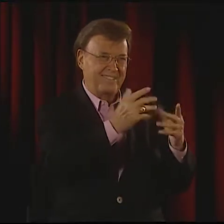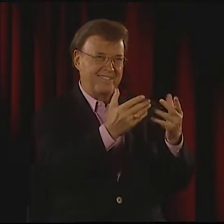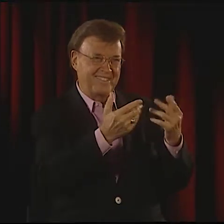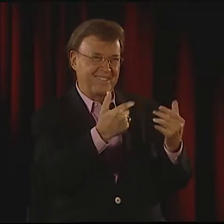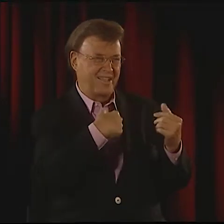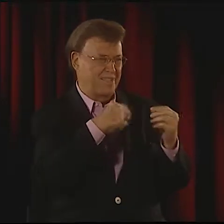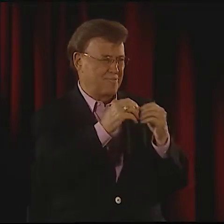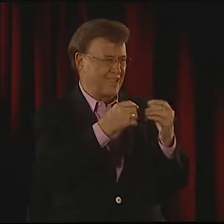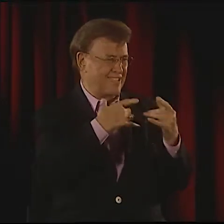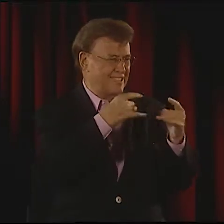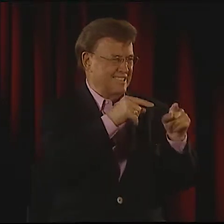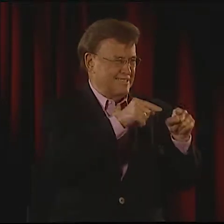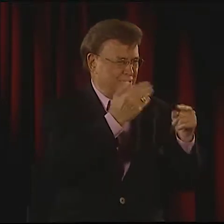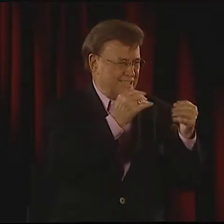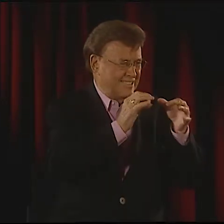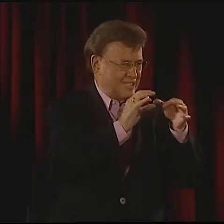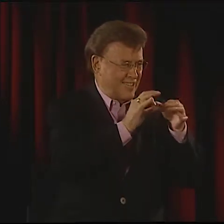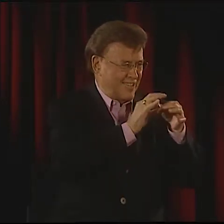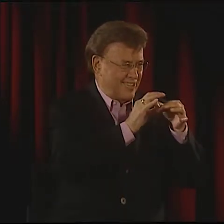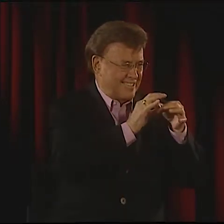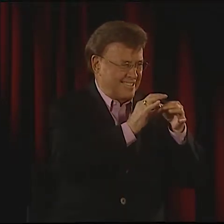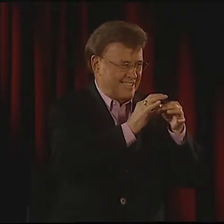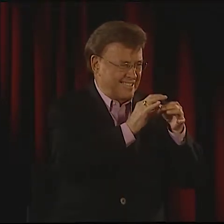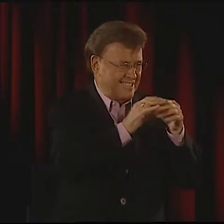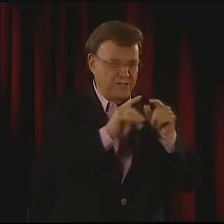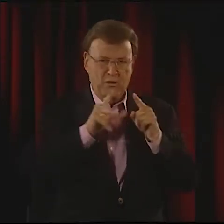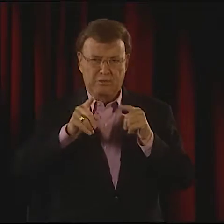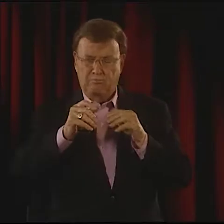SHE COULD RELATE THE SIGNS TO THE ENGLISH AND ENGLISH TO THE SIGNS...